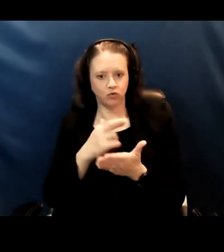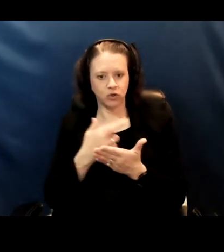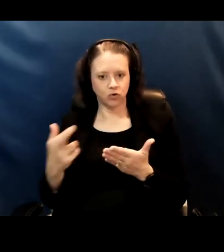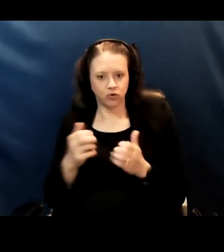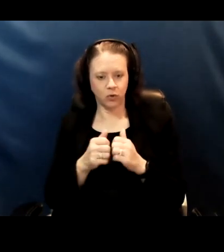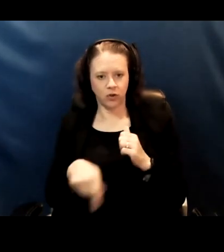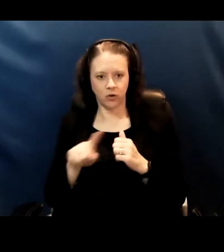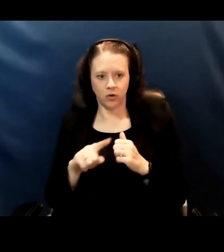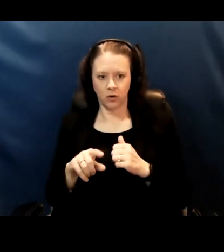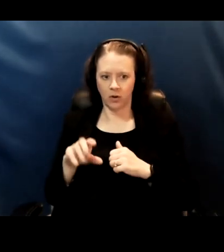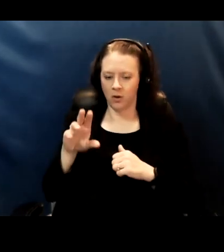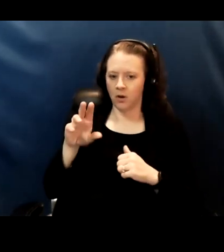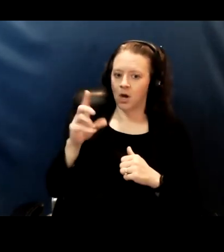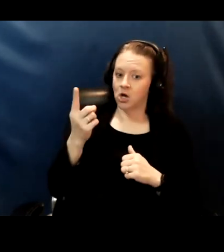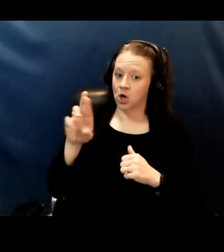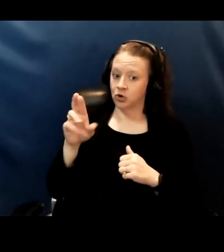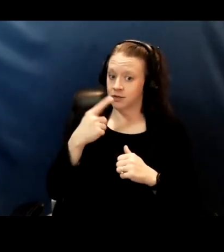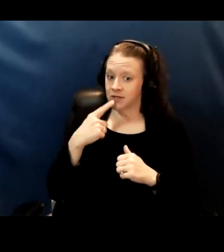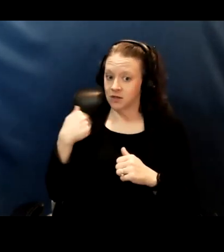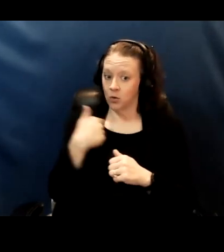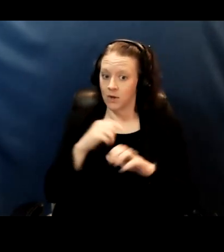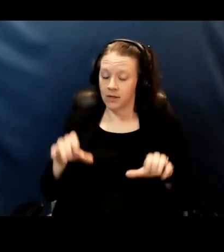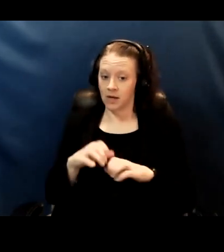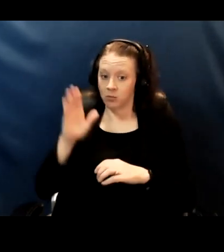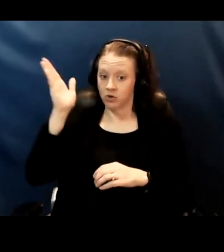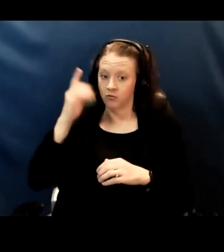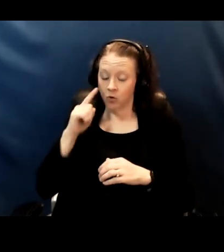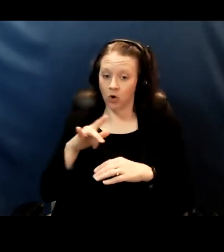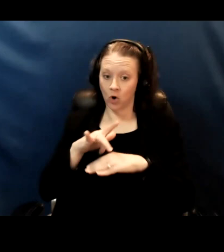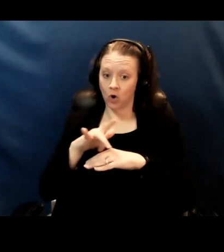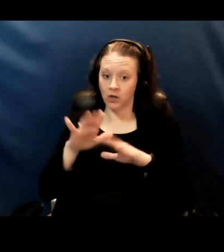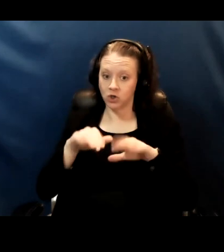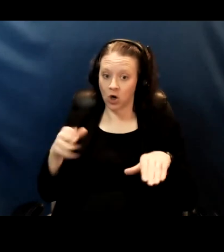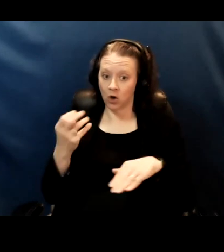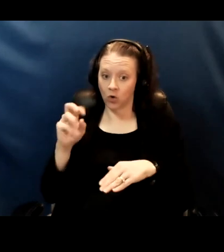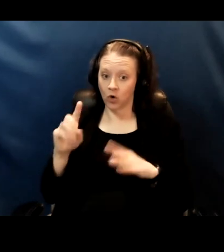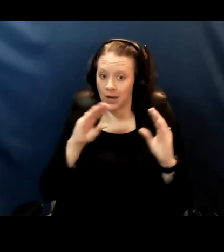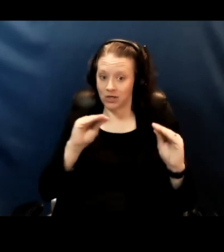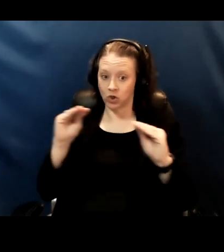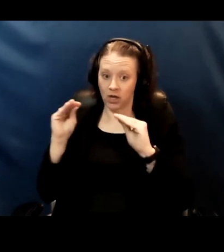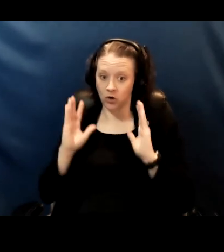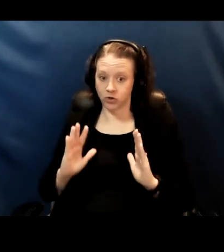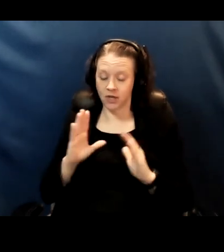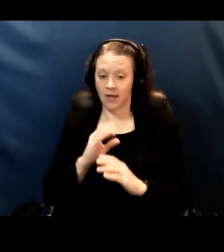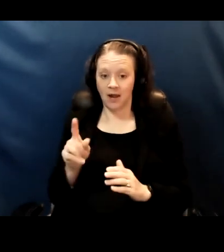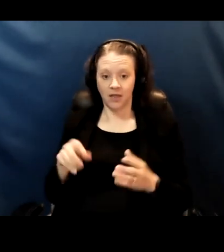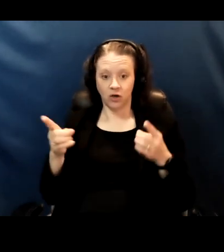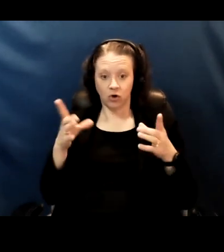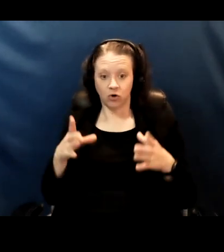There's actually, we did a presentation for early childhood educators and the director of the Spark Program